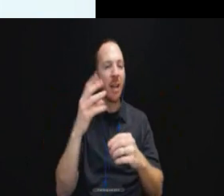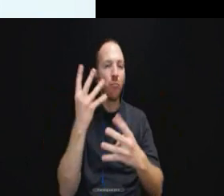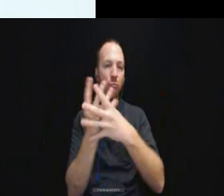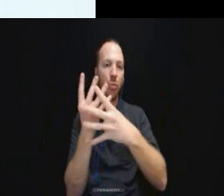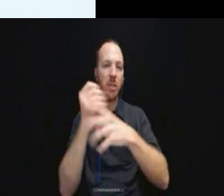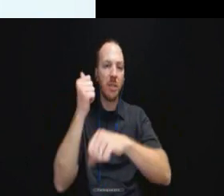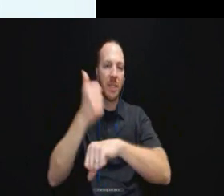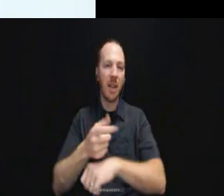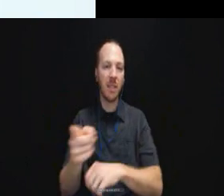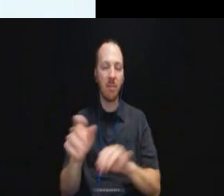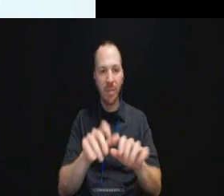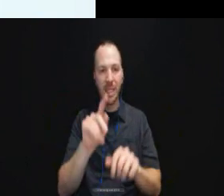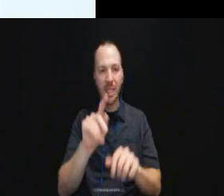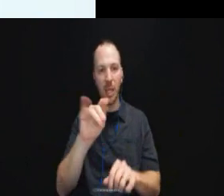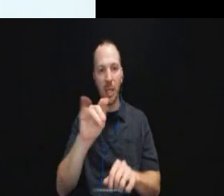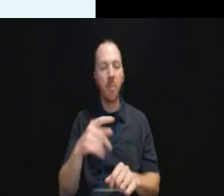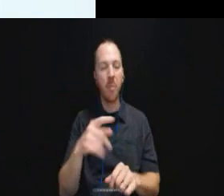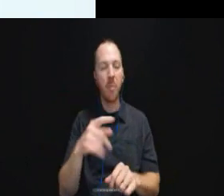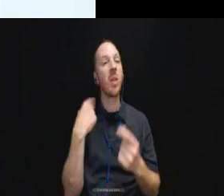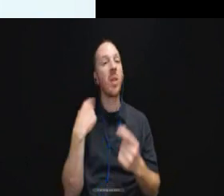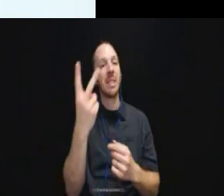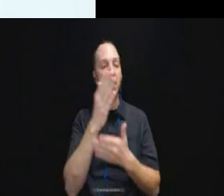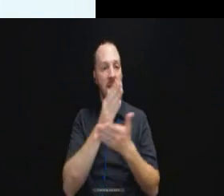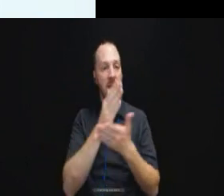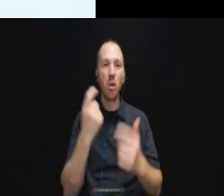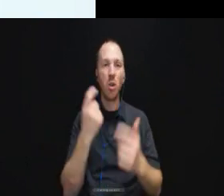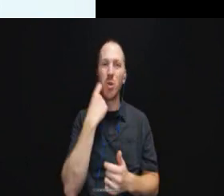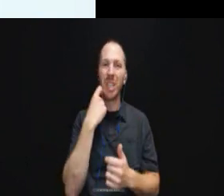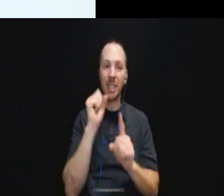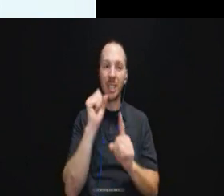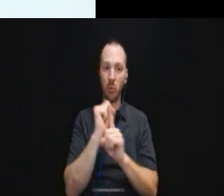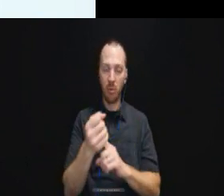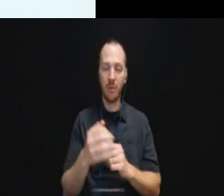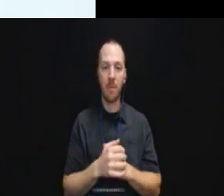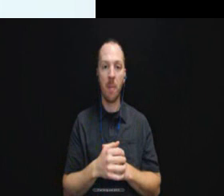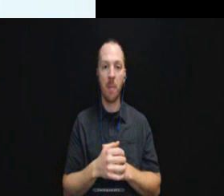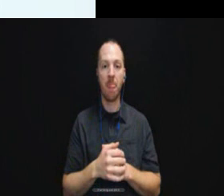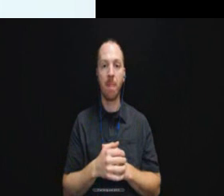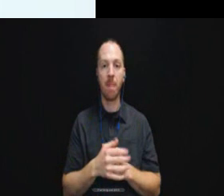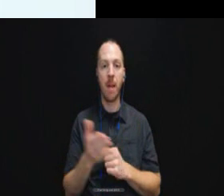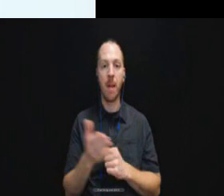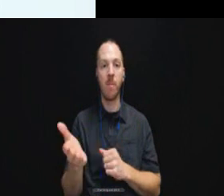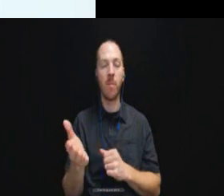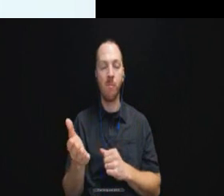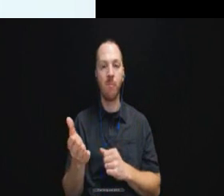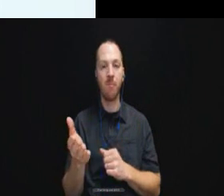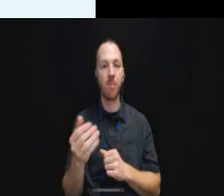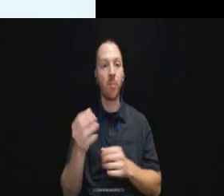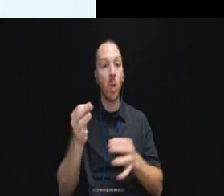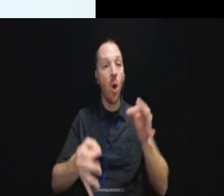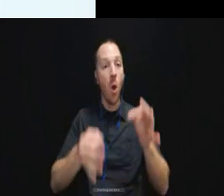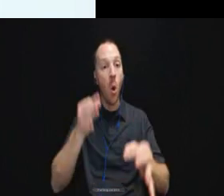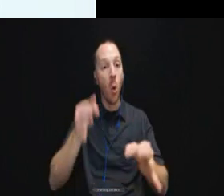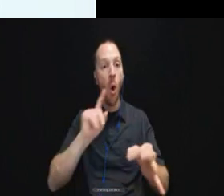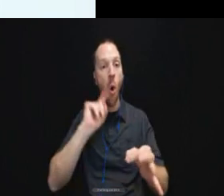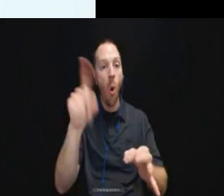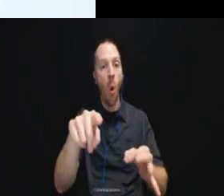What we see in recent cases the courts ordering the provision and settlement requiring these